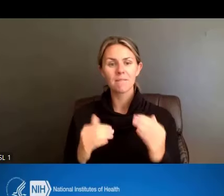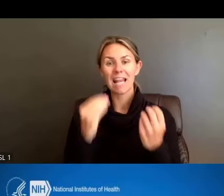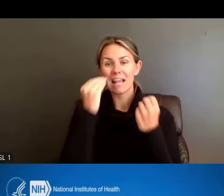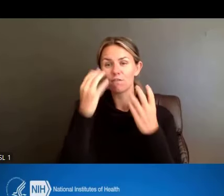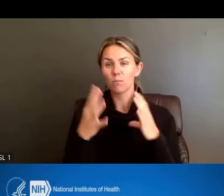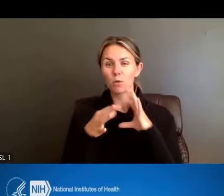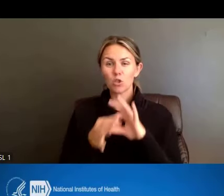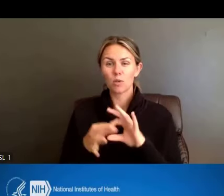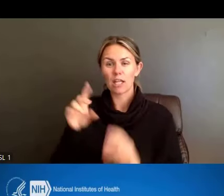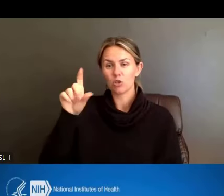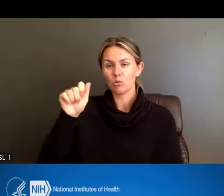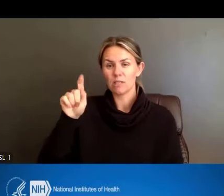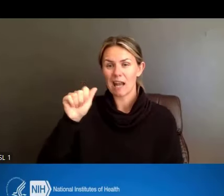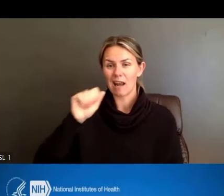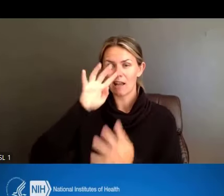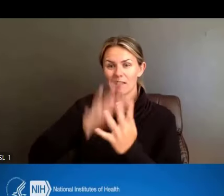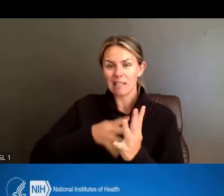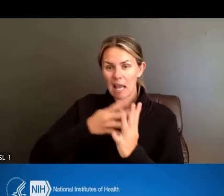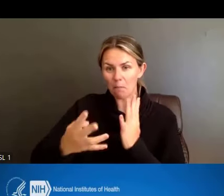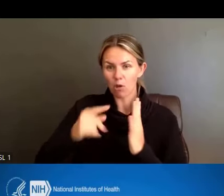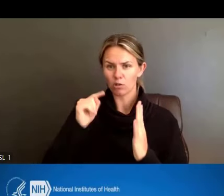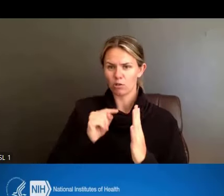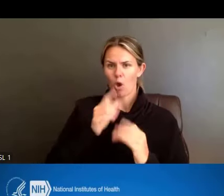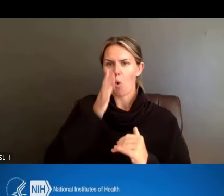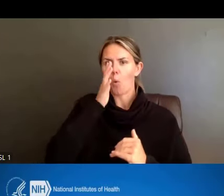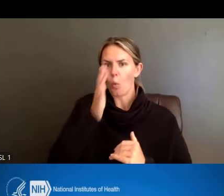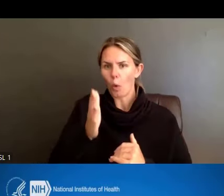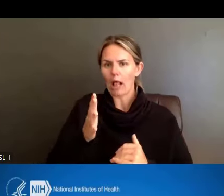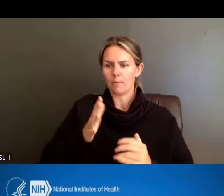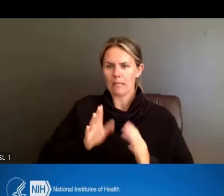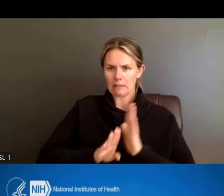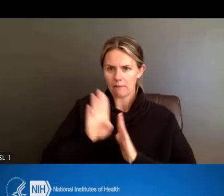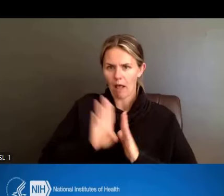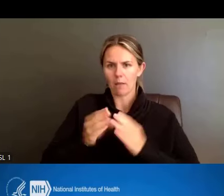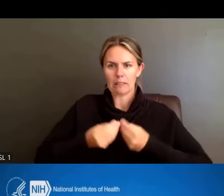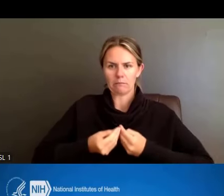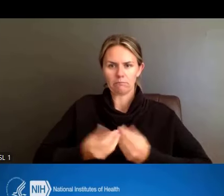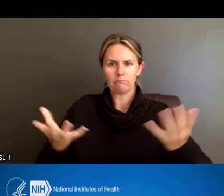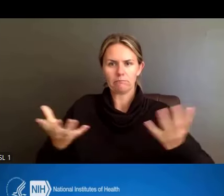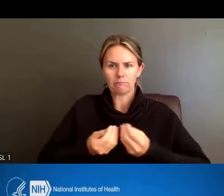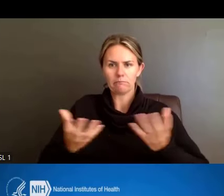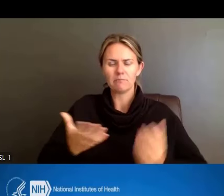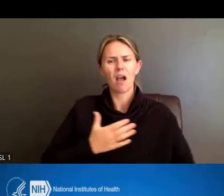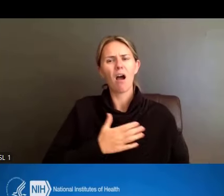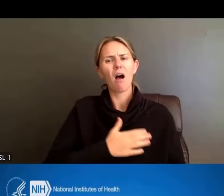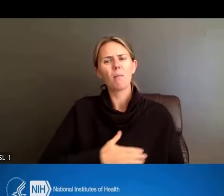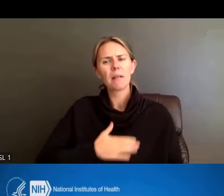will be coming forthright. Also, please reach out to your IC contacts,